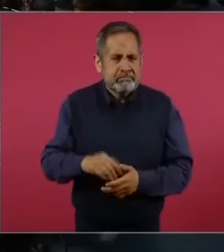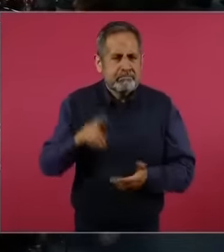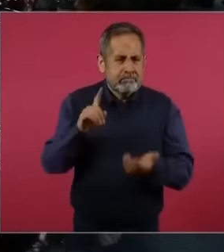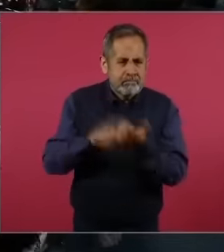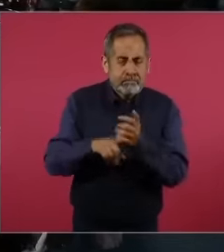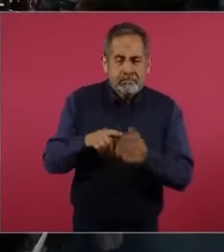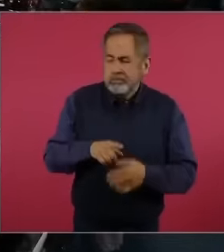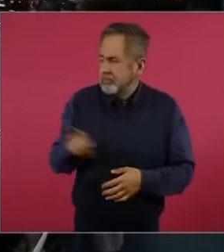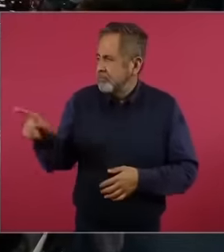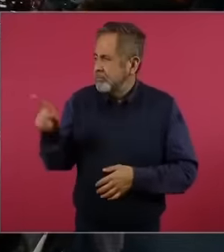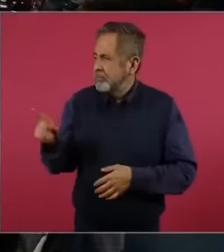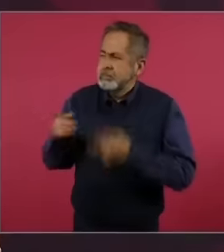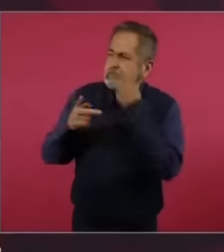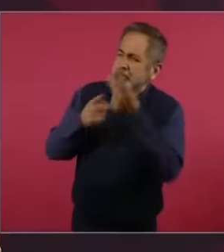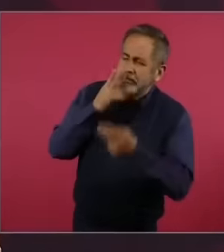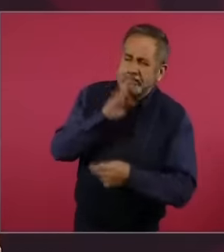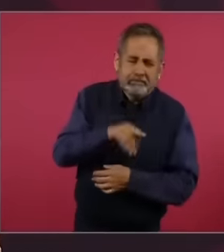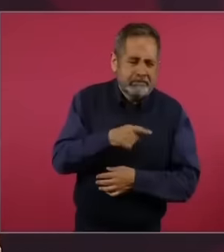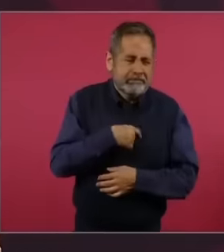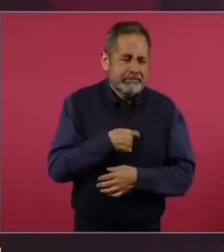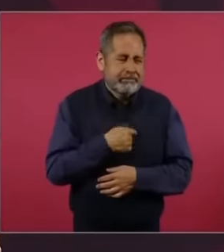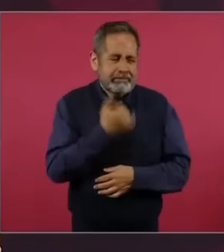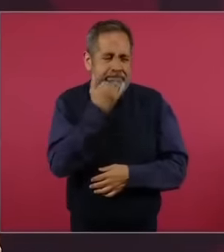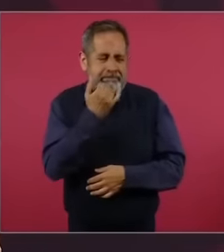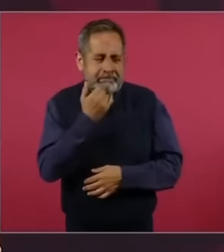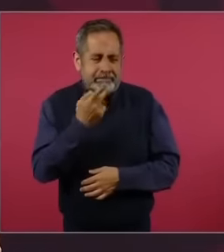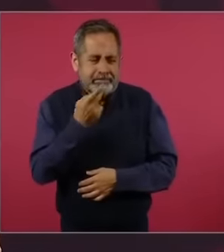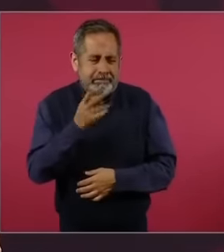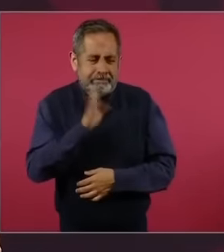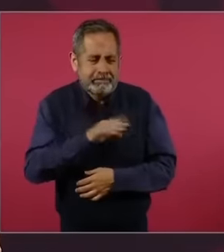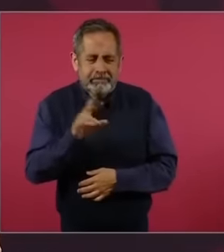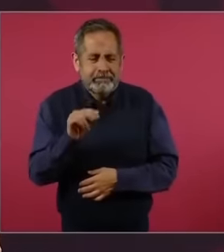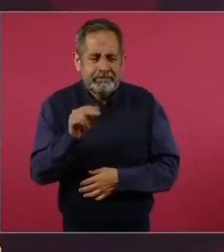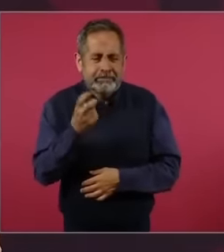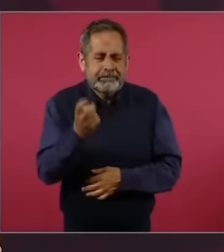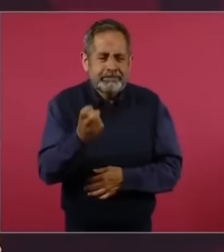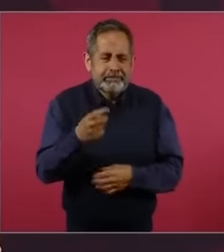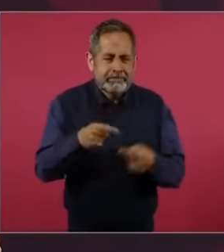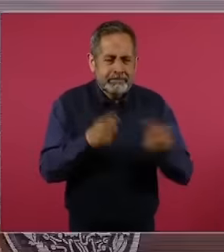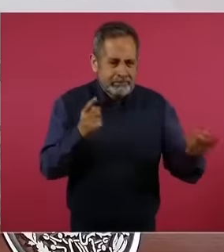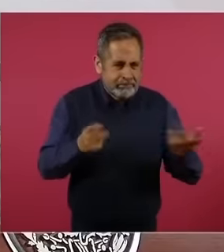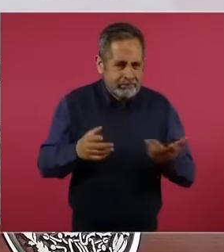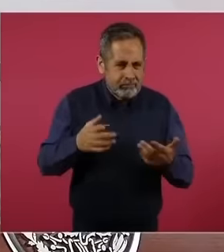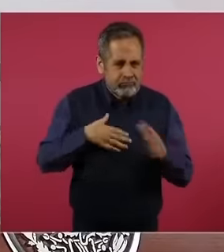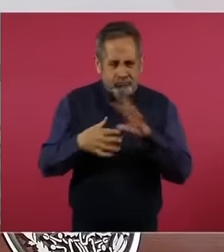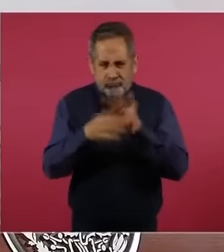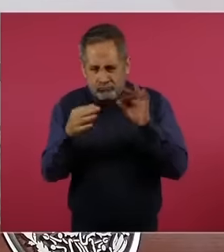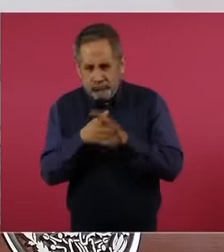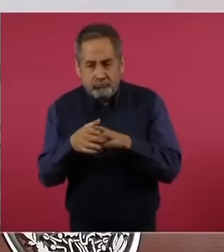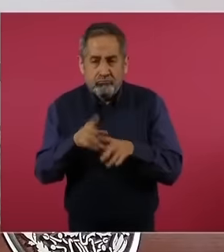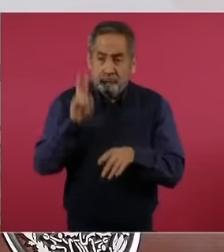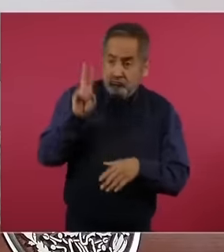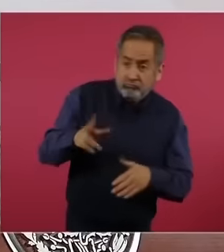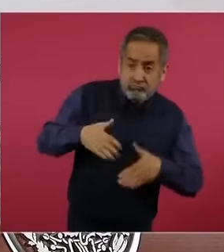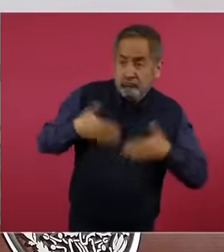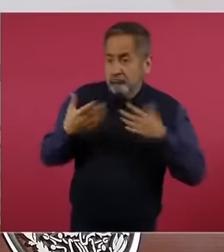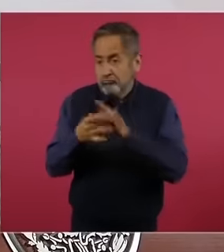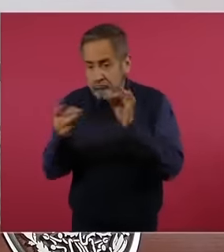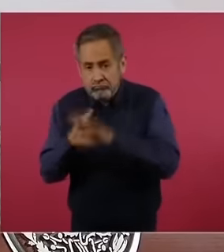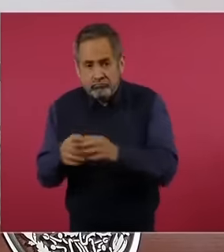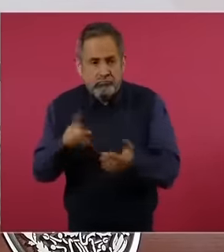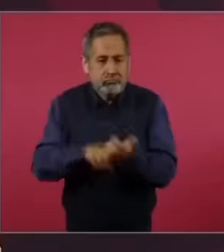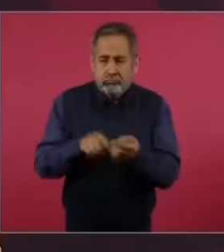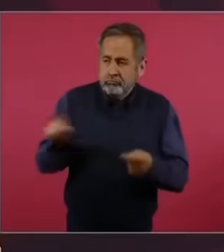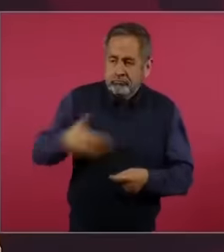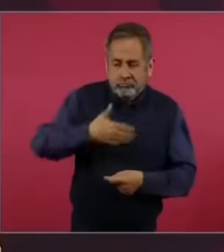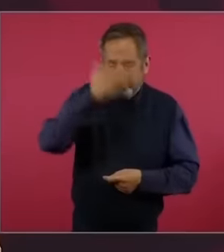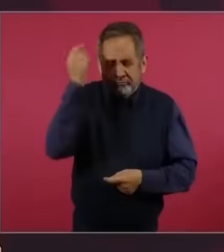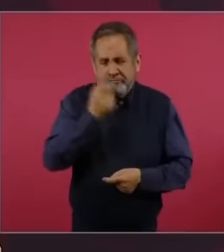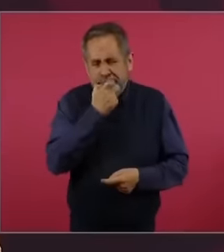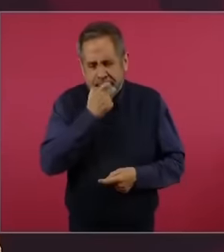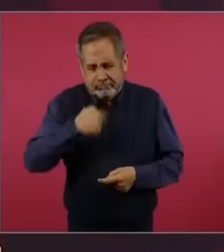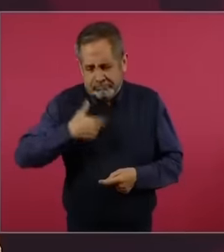say them too much or that I don't speak in a straight line or that I don't speak physics or speak English it doesn't bother them